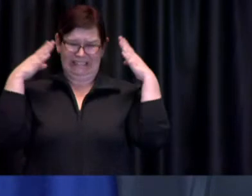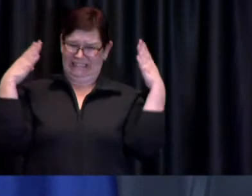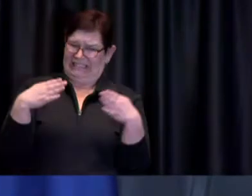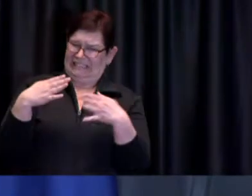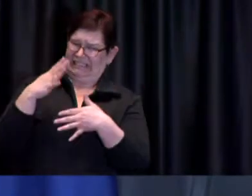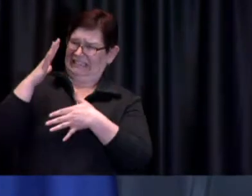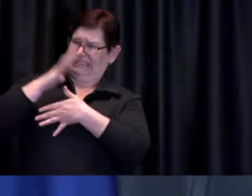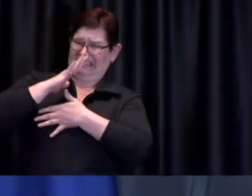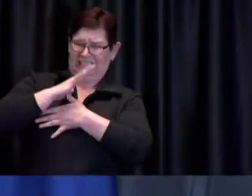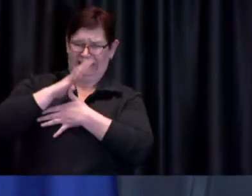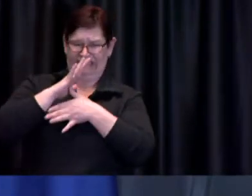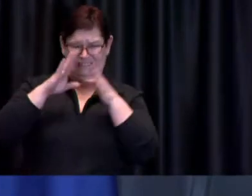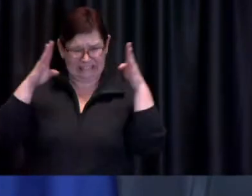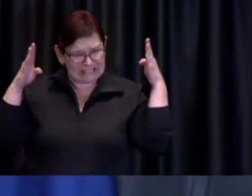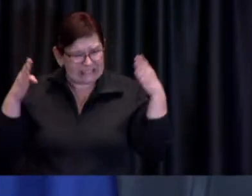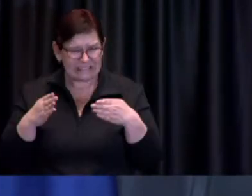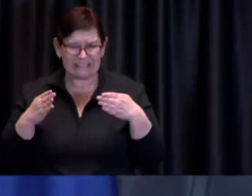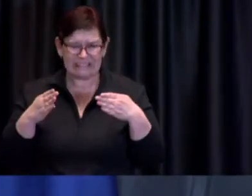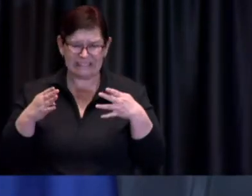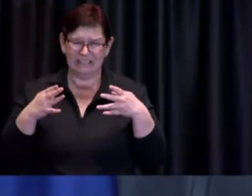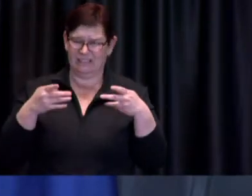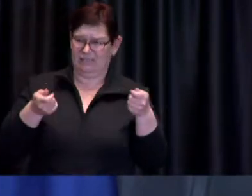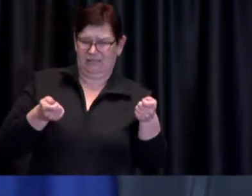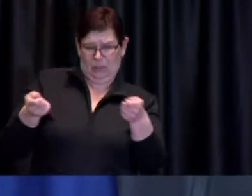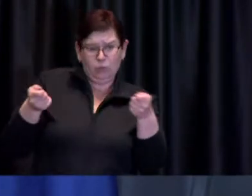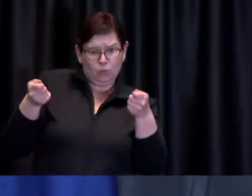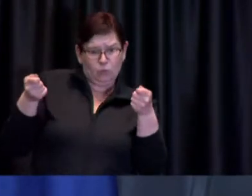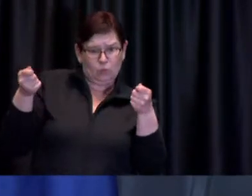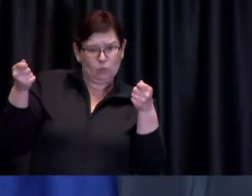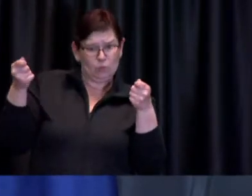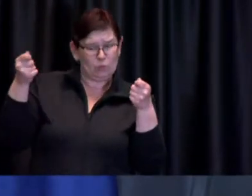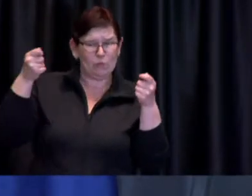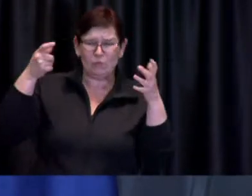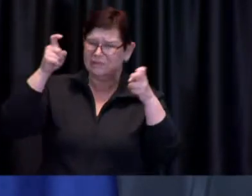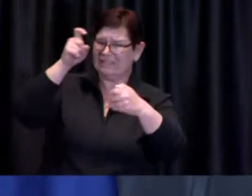dealing with that and trying to put that behind us so that we can all get back to being in the parks